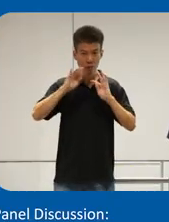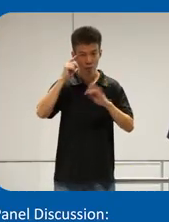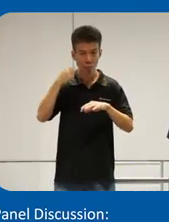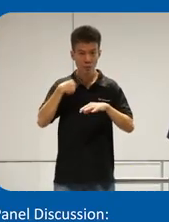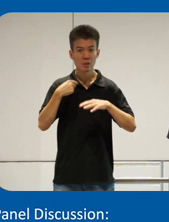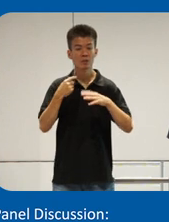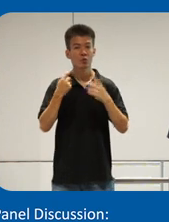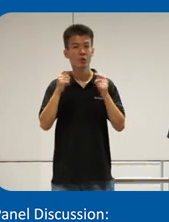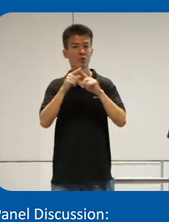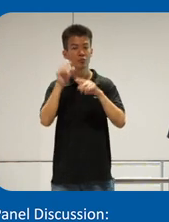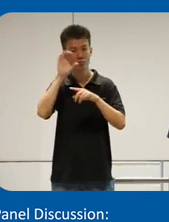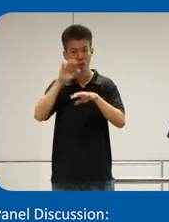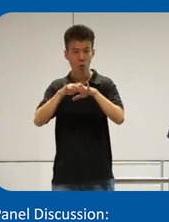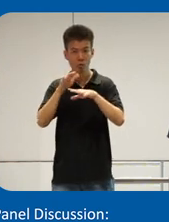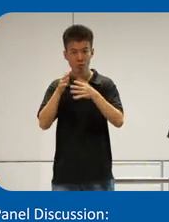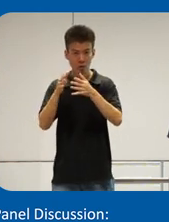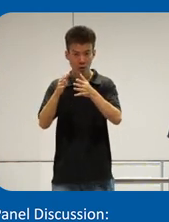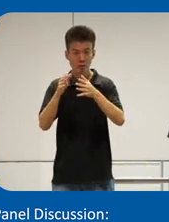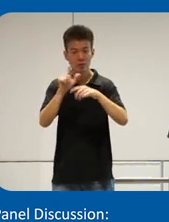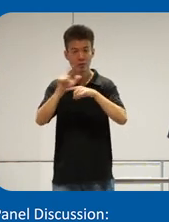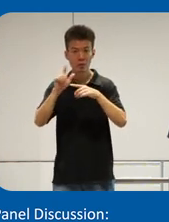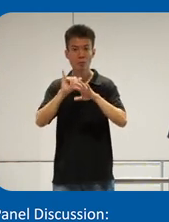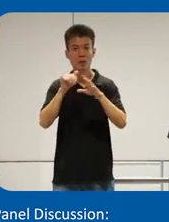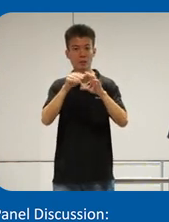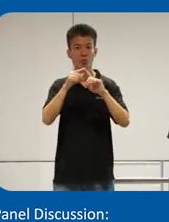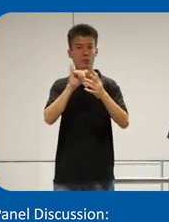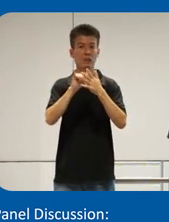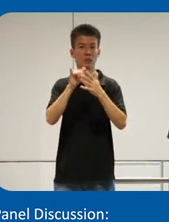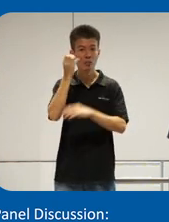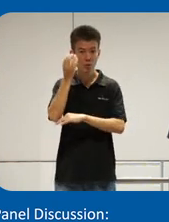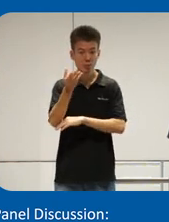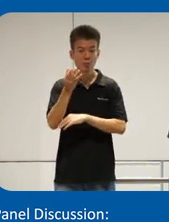to navigate the online world but not having access to this information but when I started